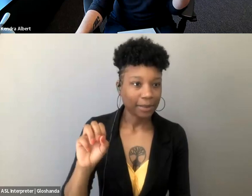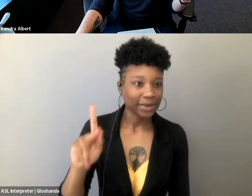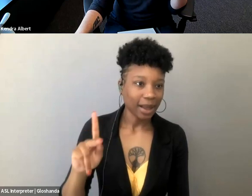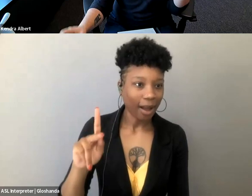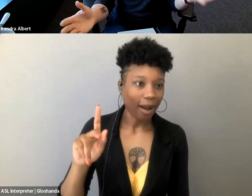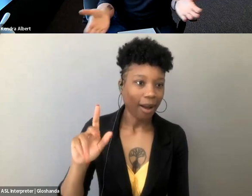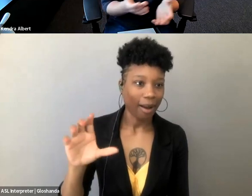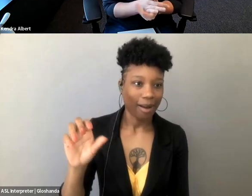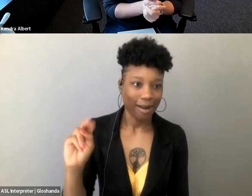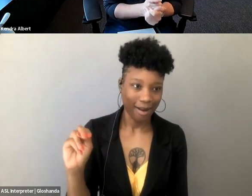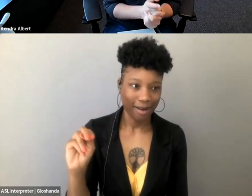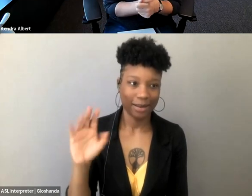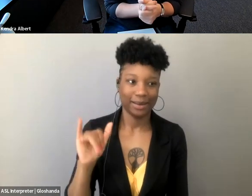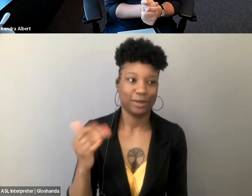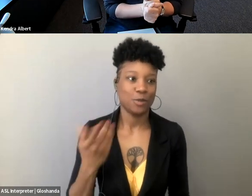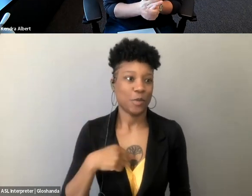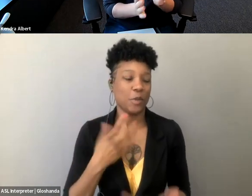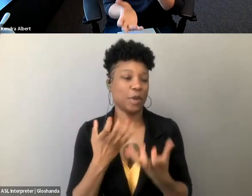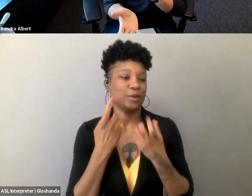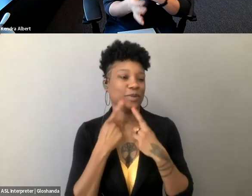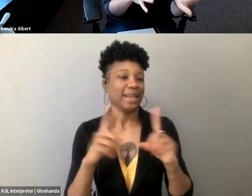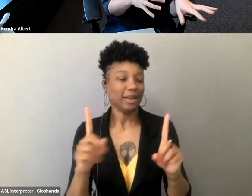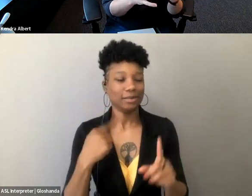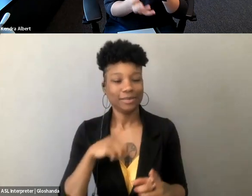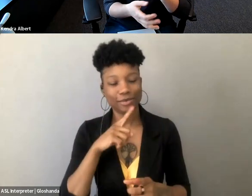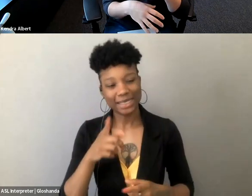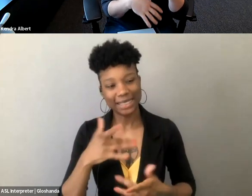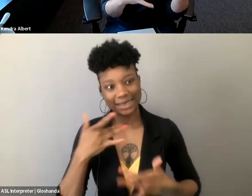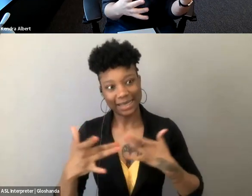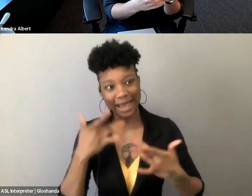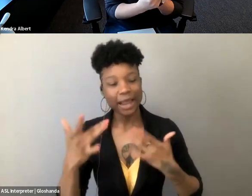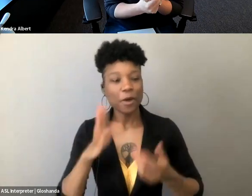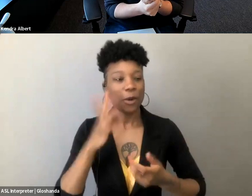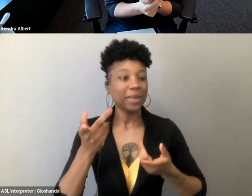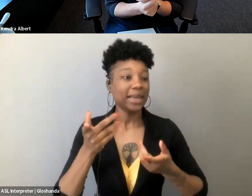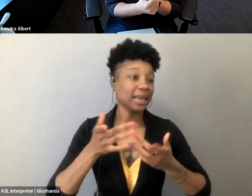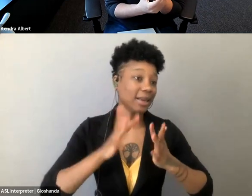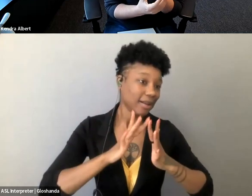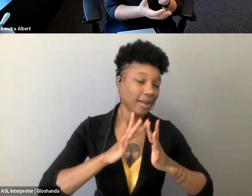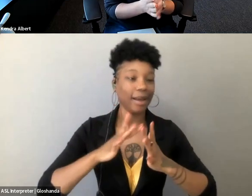and this is sort of what we're hoping to announce. We're really, really excited about it, it's gonna be both an in-person and online opportunity